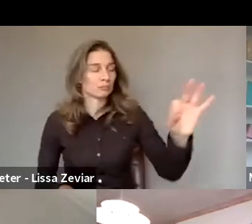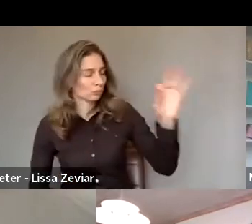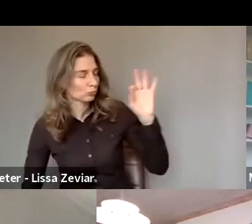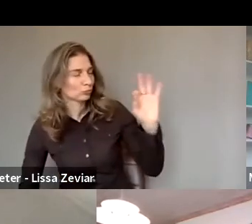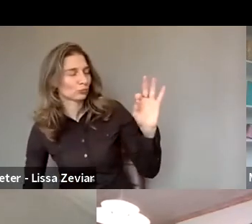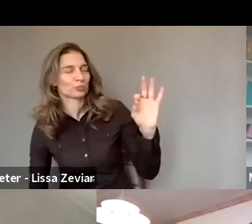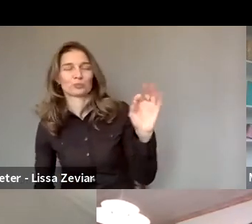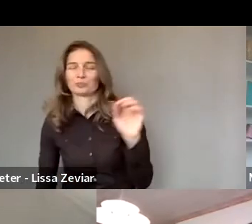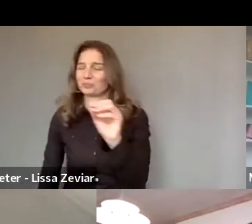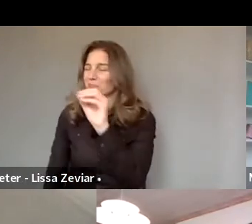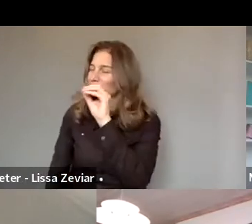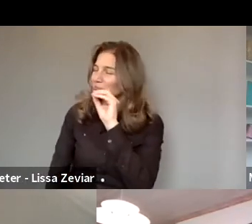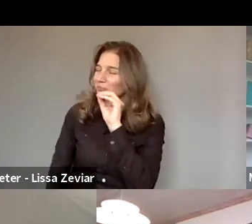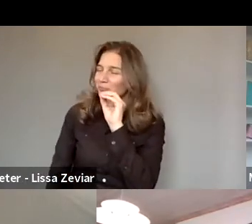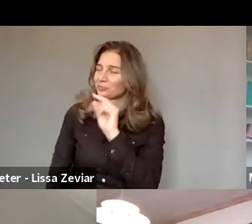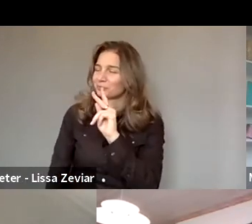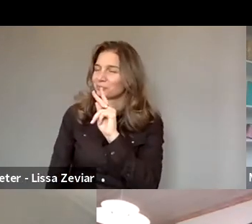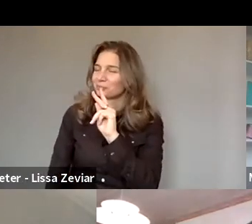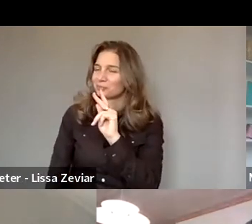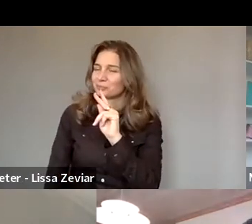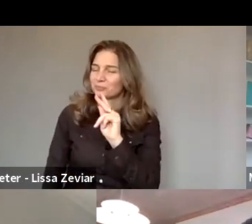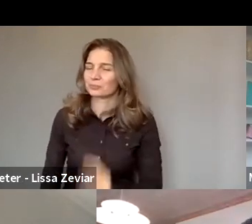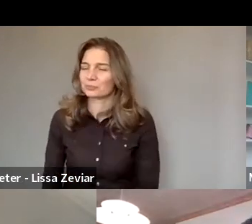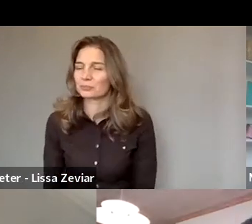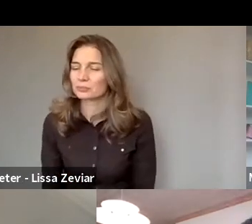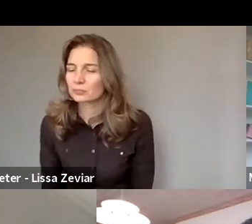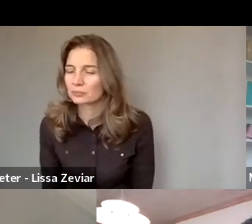I understand the member of the cabinet